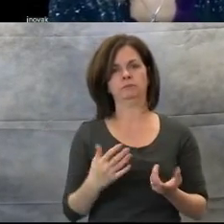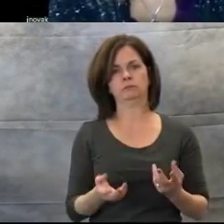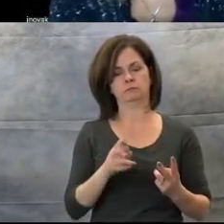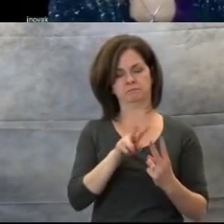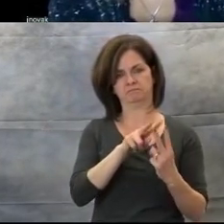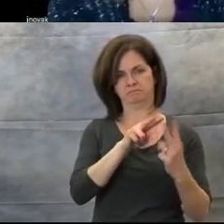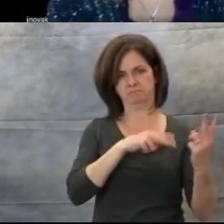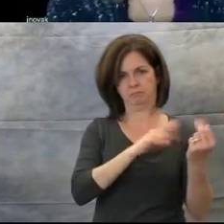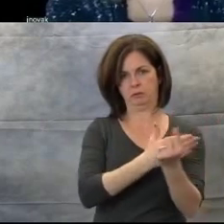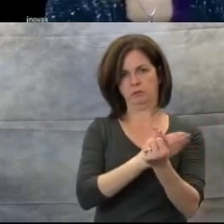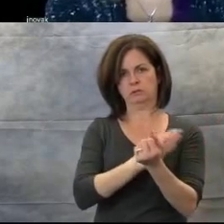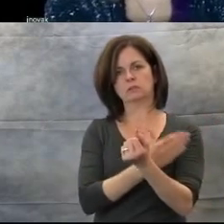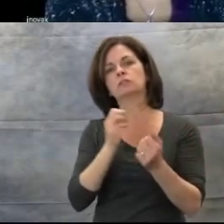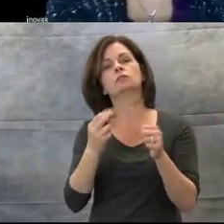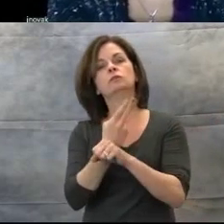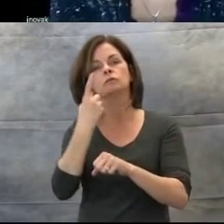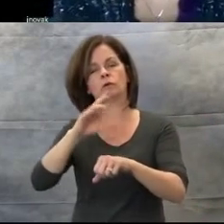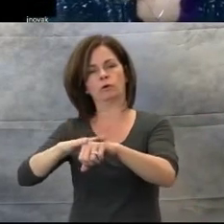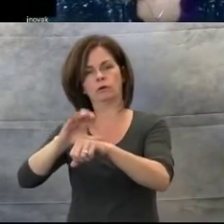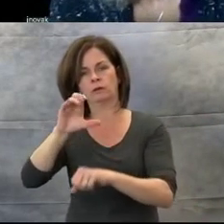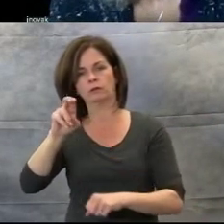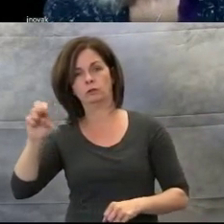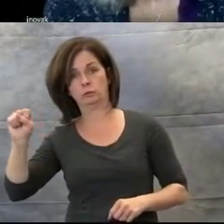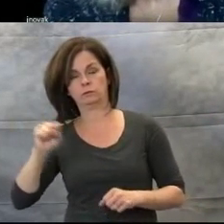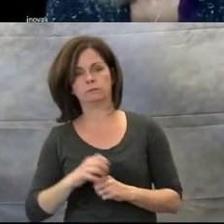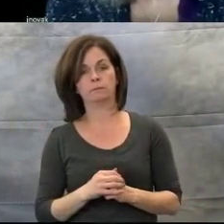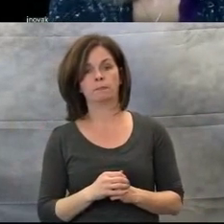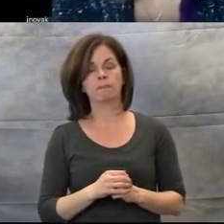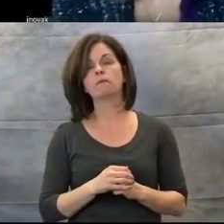Music can be found at a football game as a cue